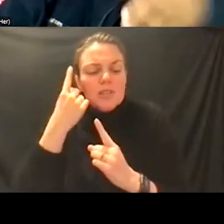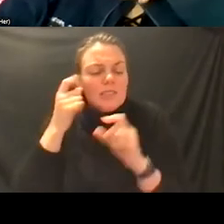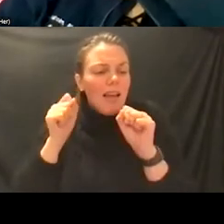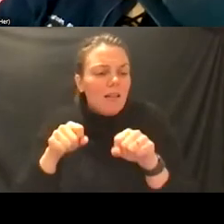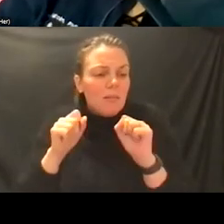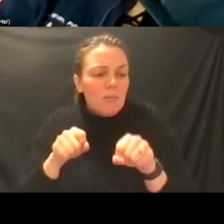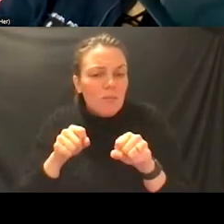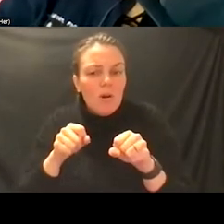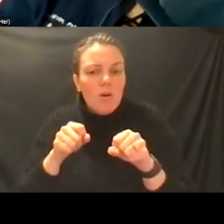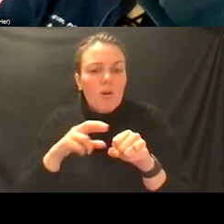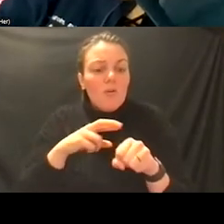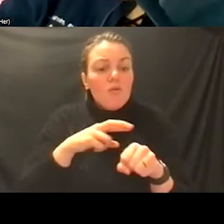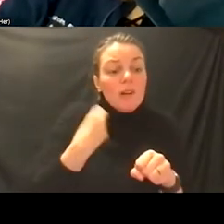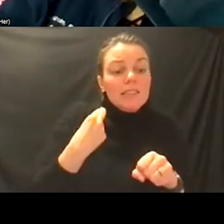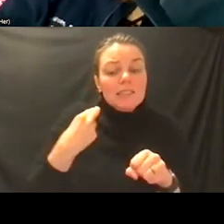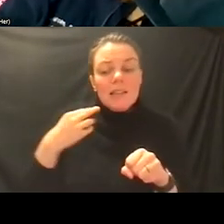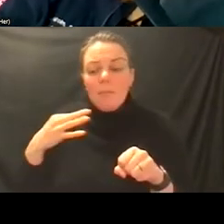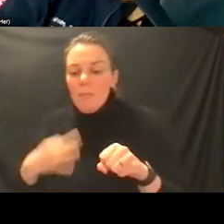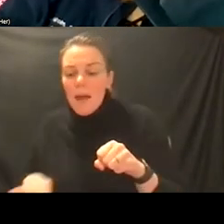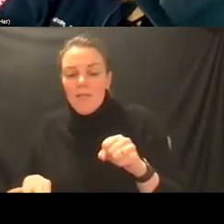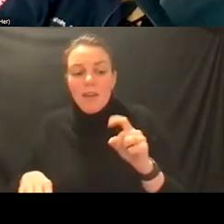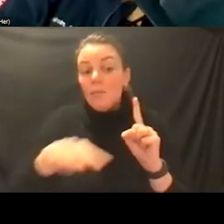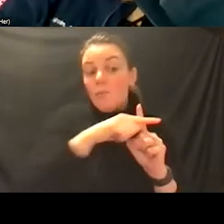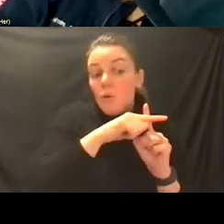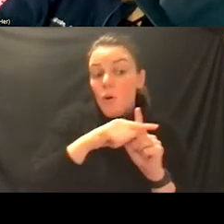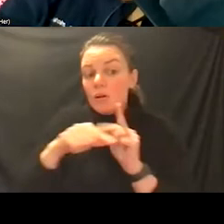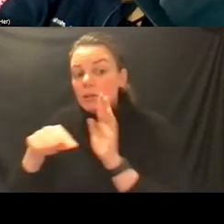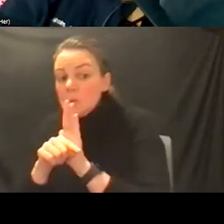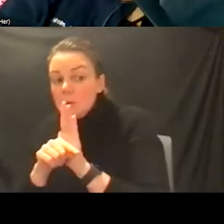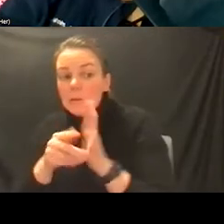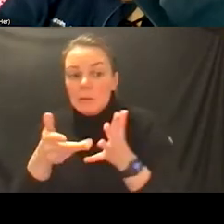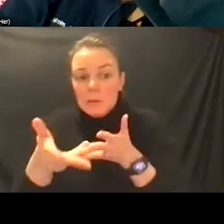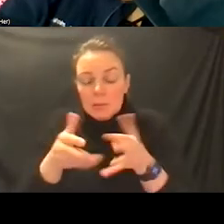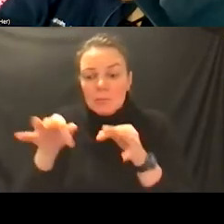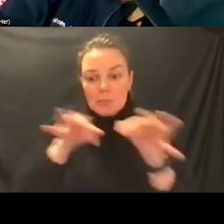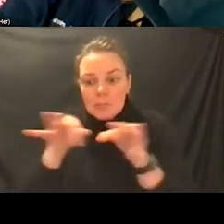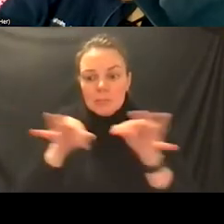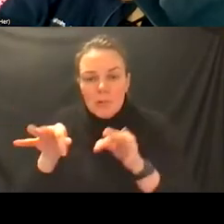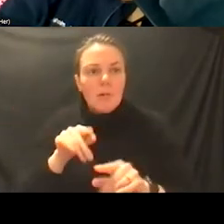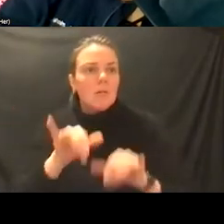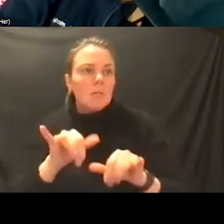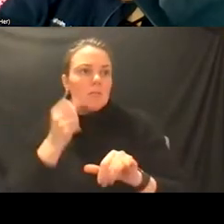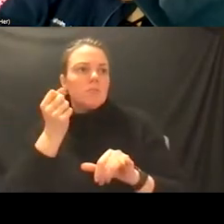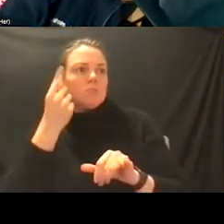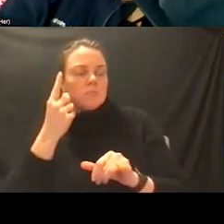risks and benefits um that uh that really meet their needs where they're at also